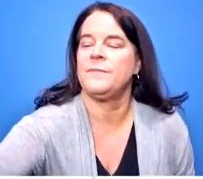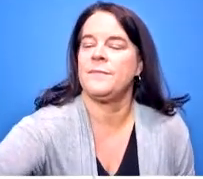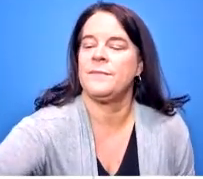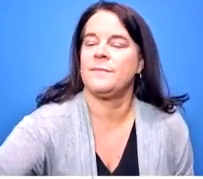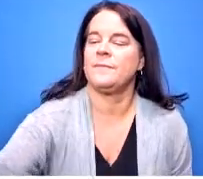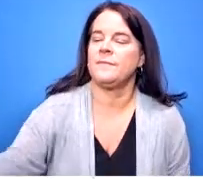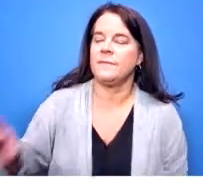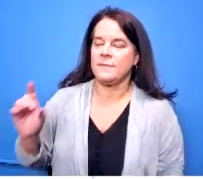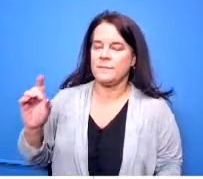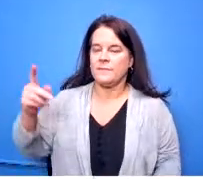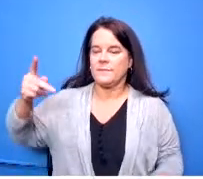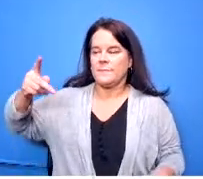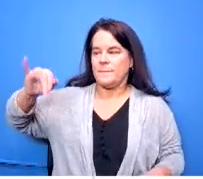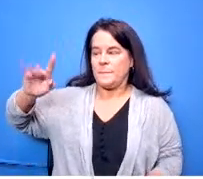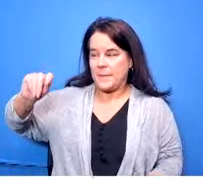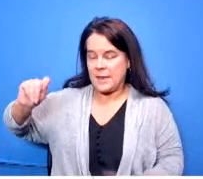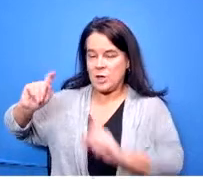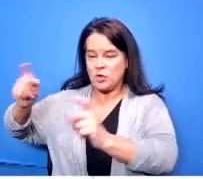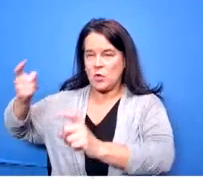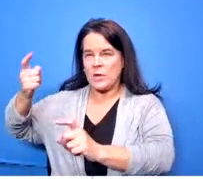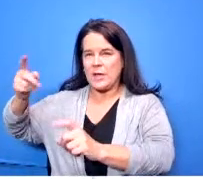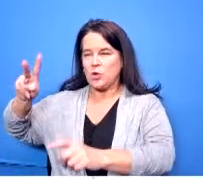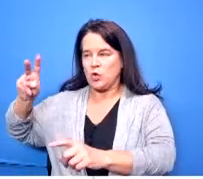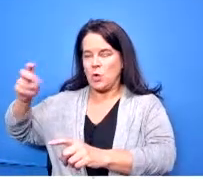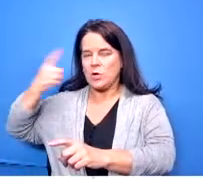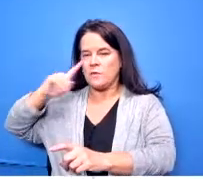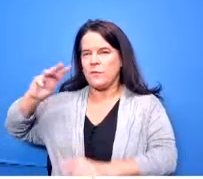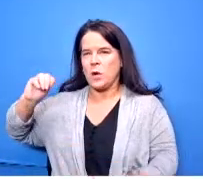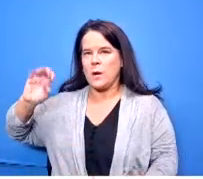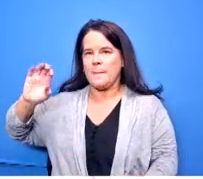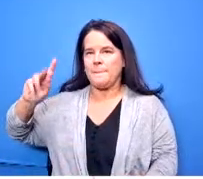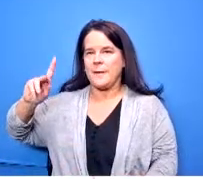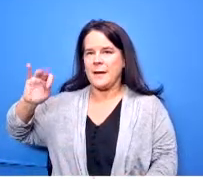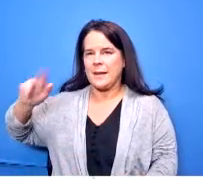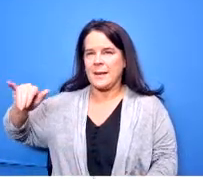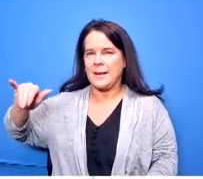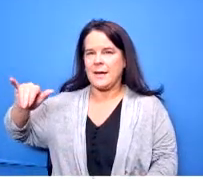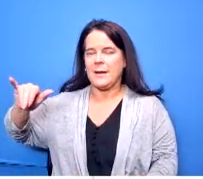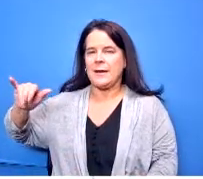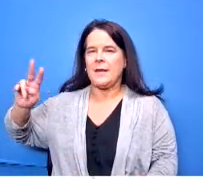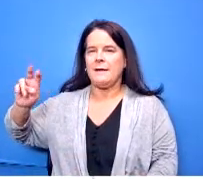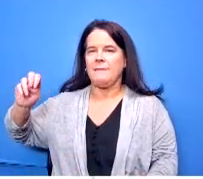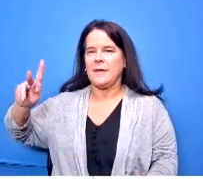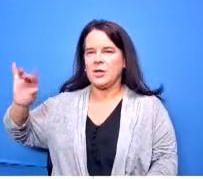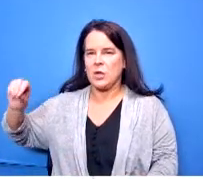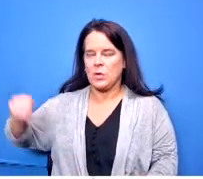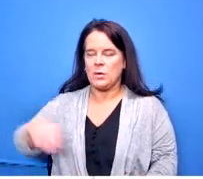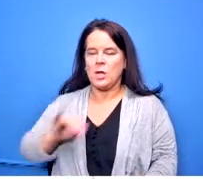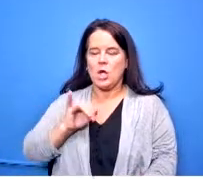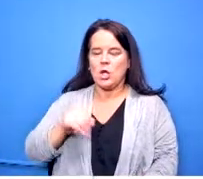for mckinney-vento two hundred dollars johnny watson for mckinney bento fifty dollars